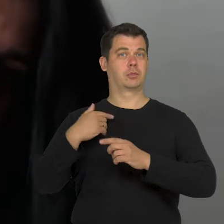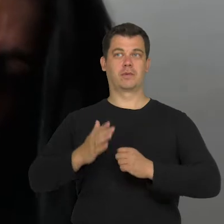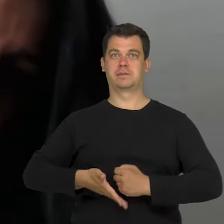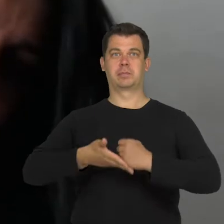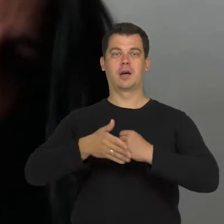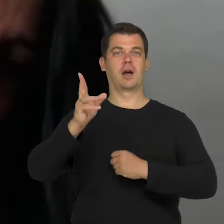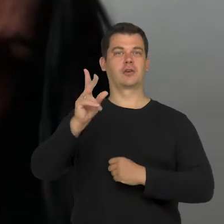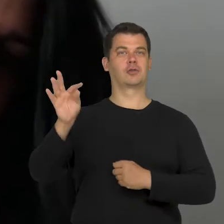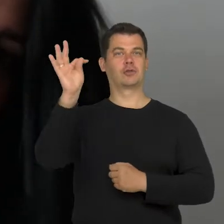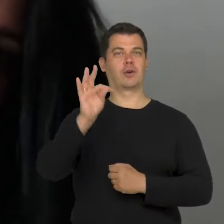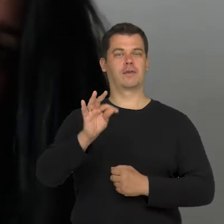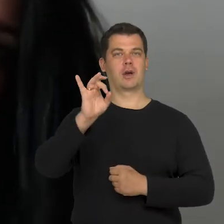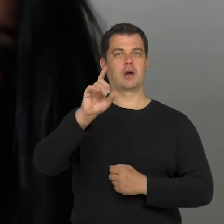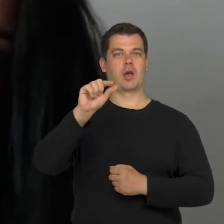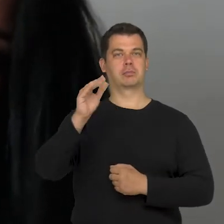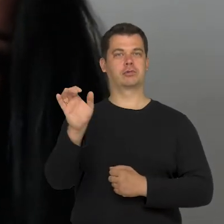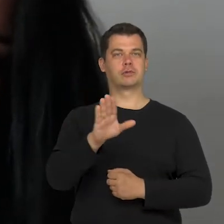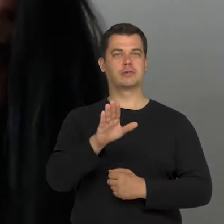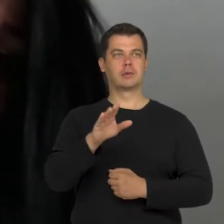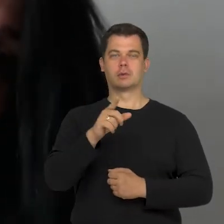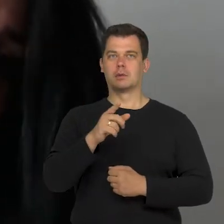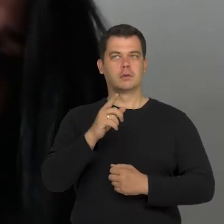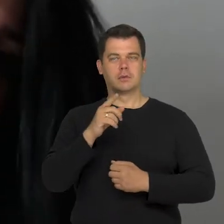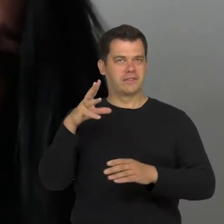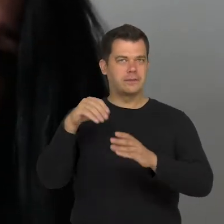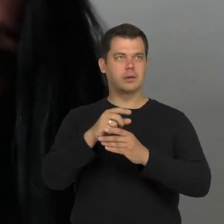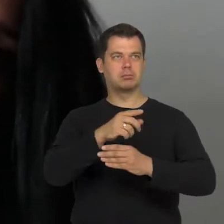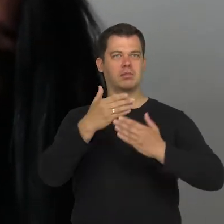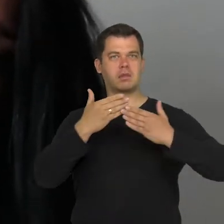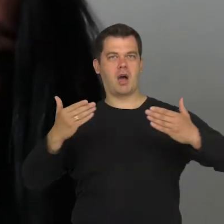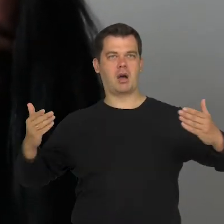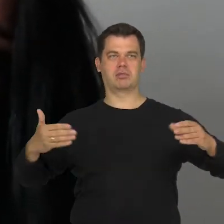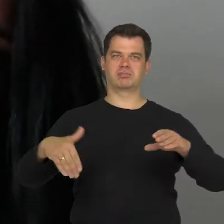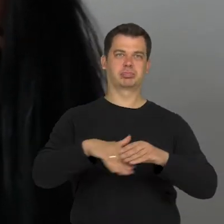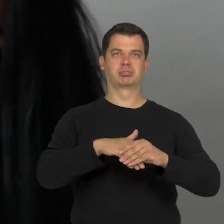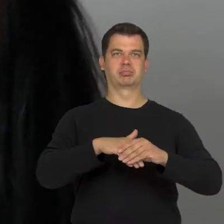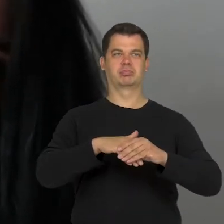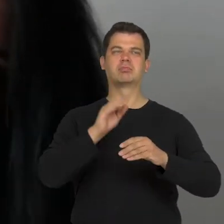Krzysztof acts and creates,